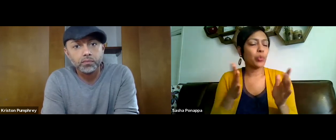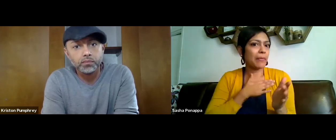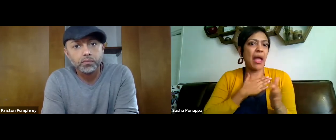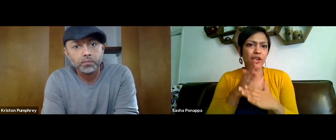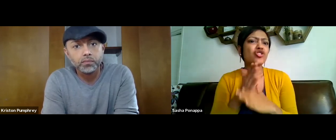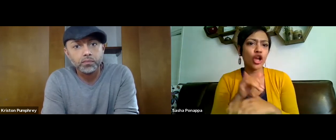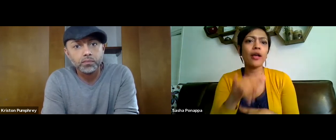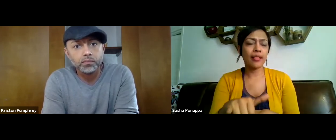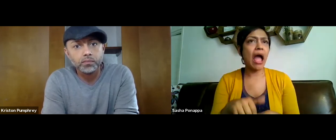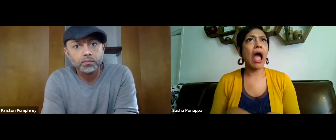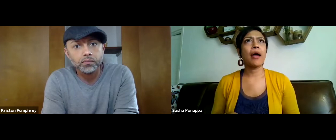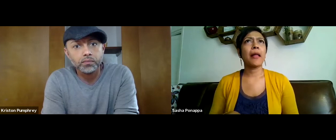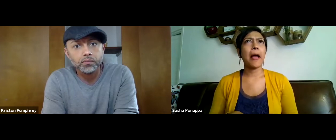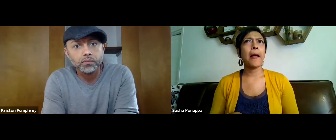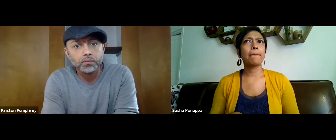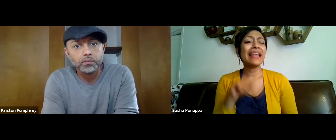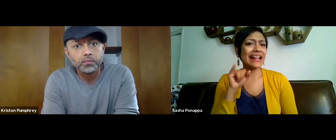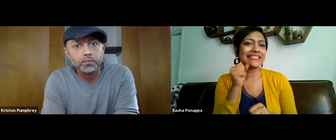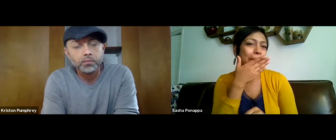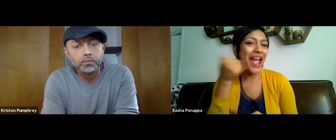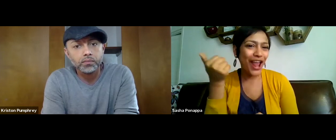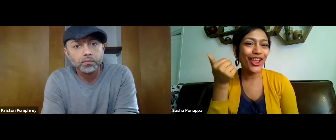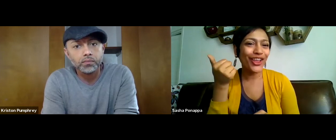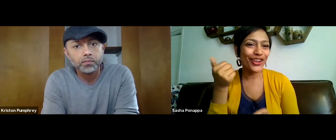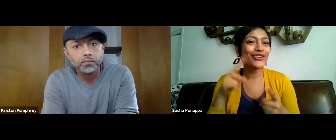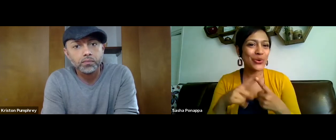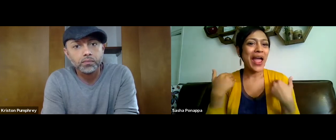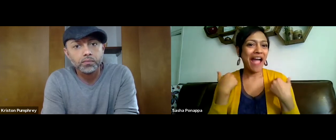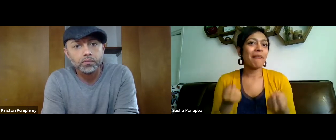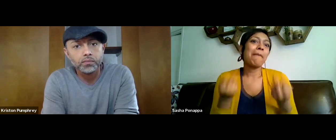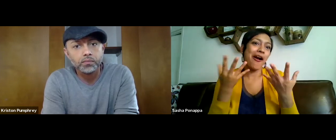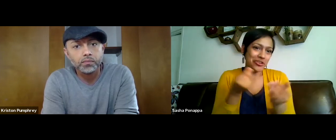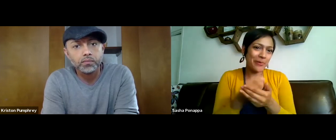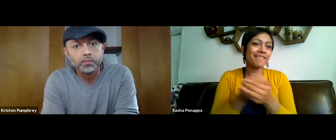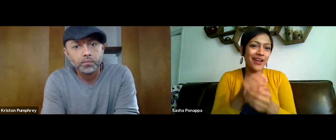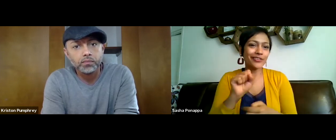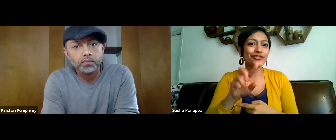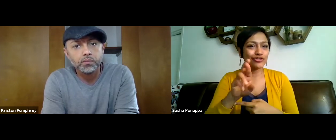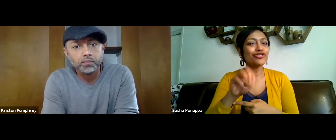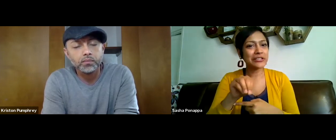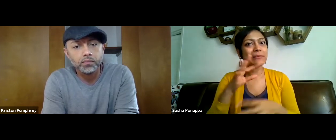other than us as well, please, I'd be happy to share a list of other resources.